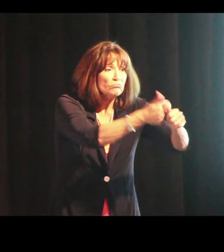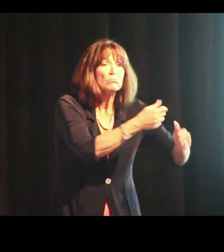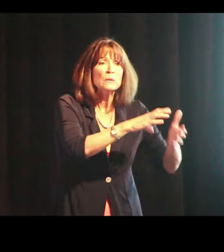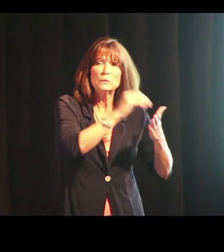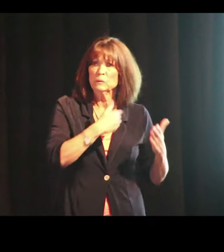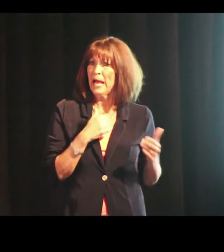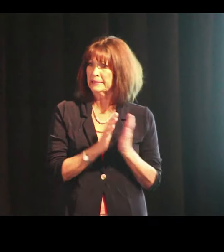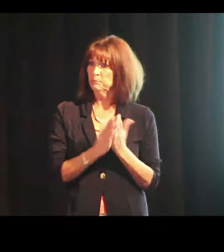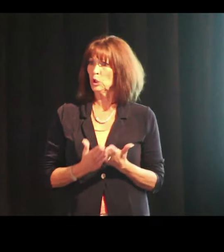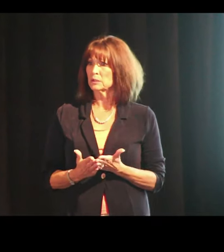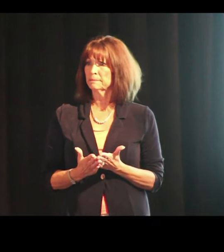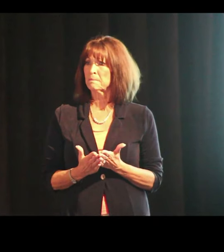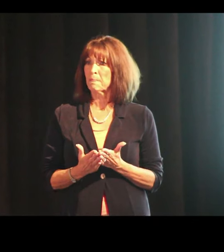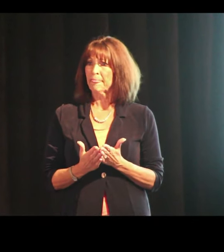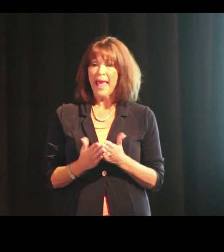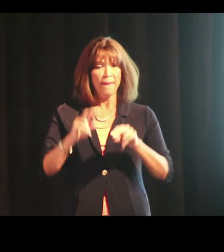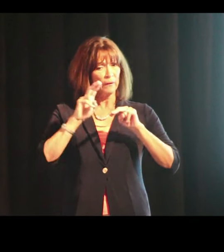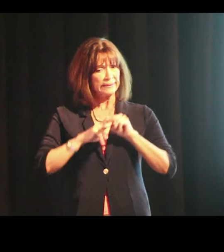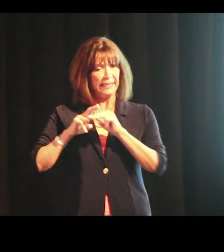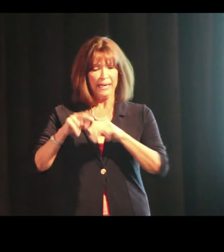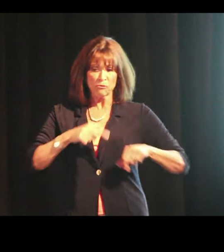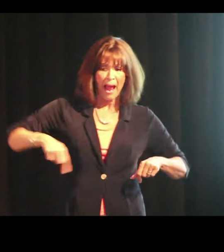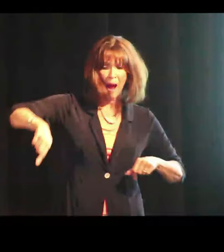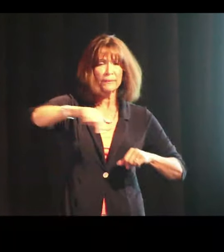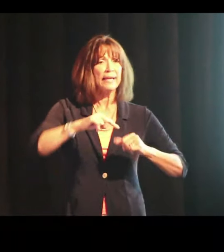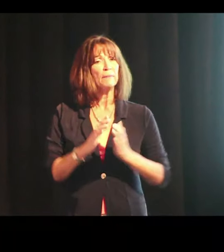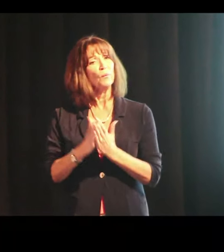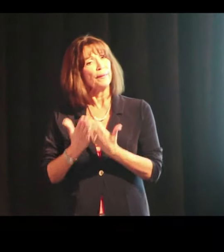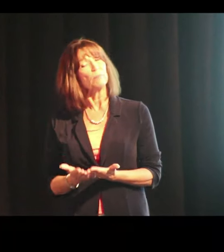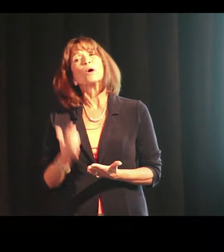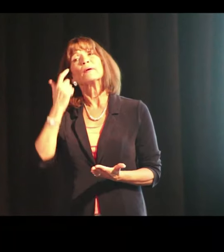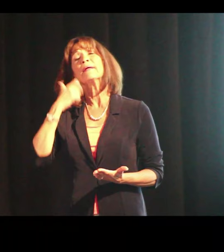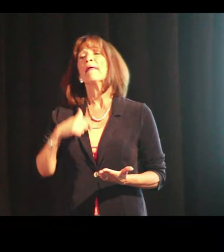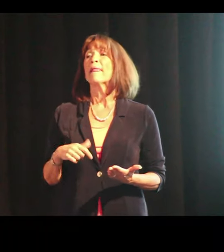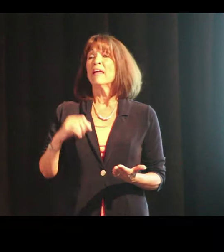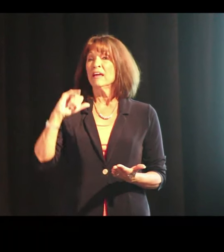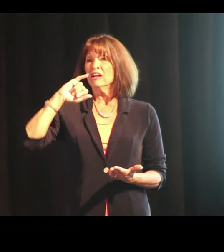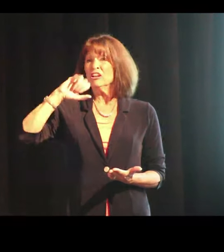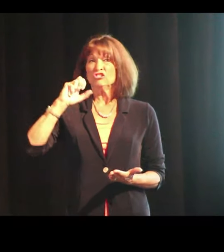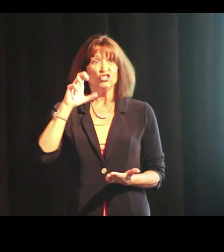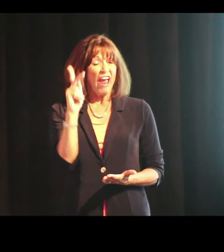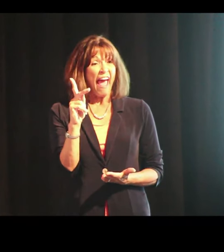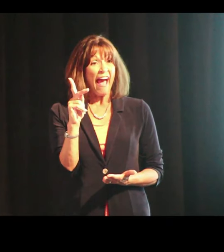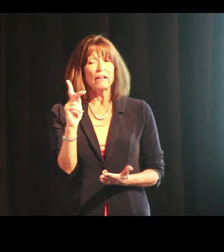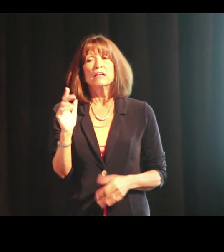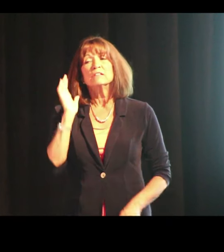And every student has a book and they're all sitting around the table with a book and Jack is like this.